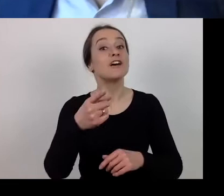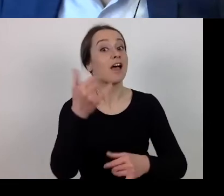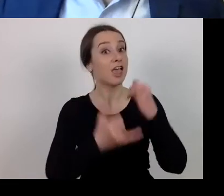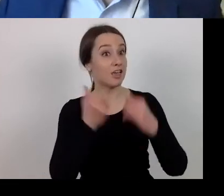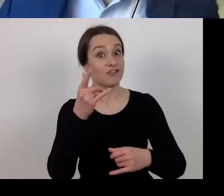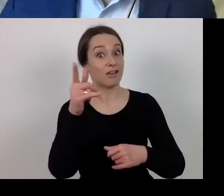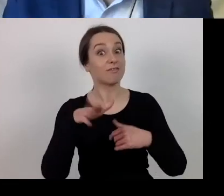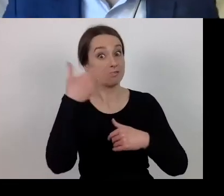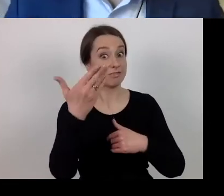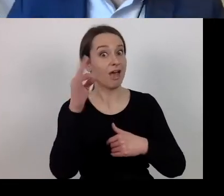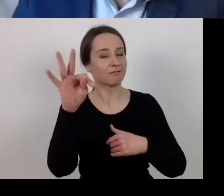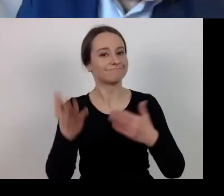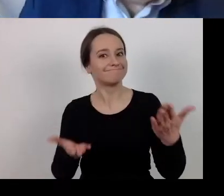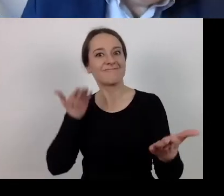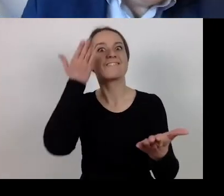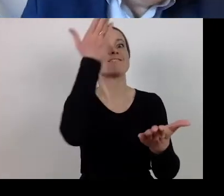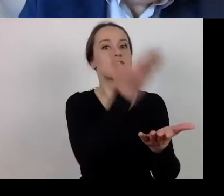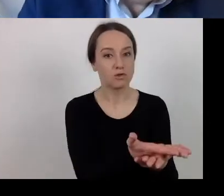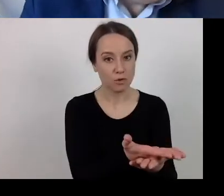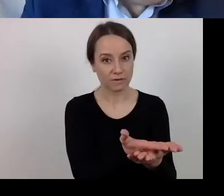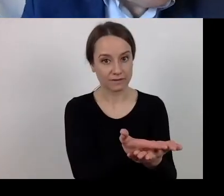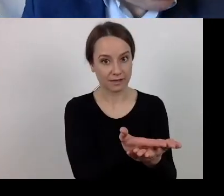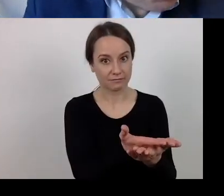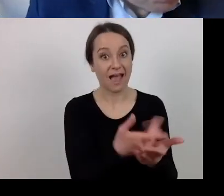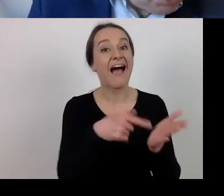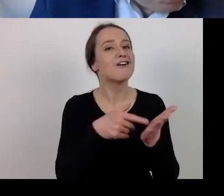A request to the managing authority.